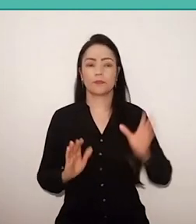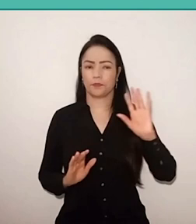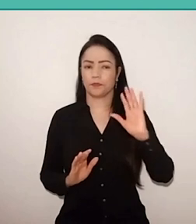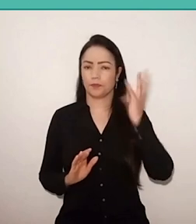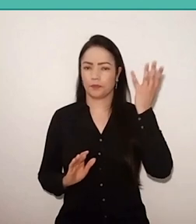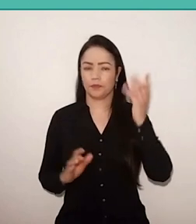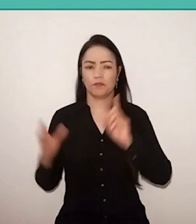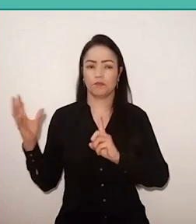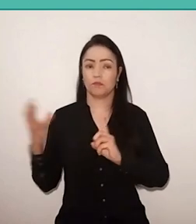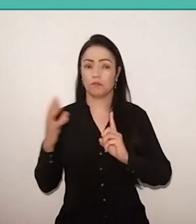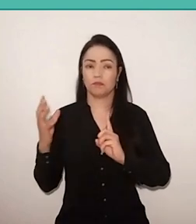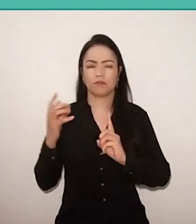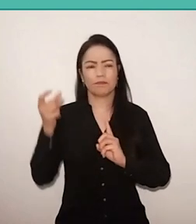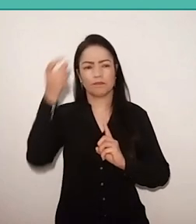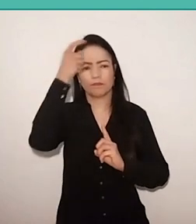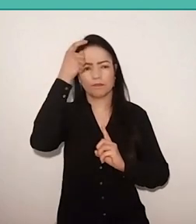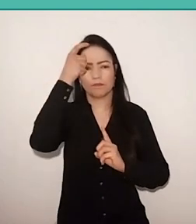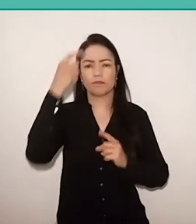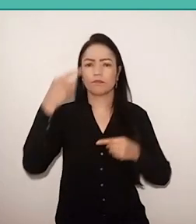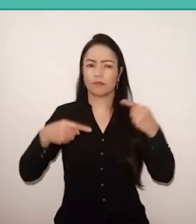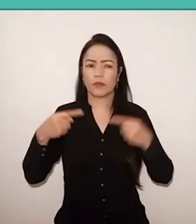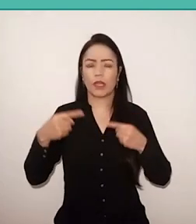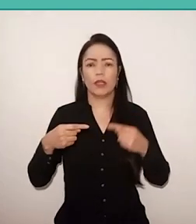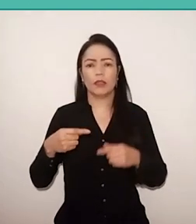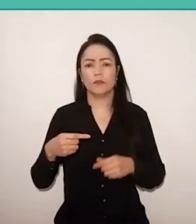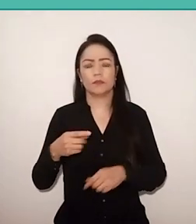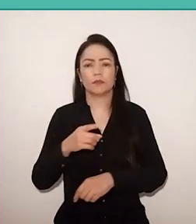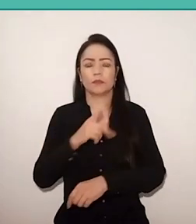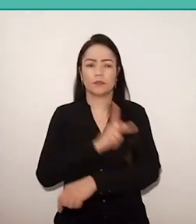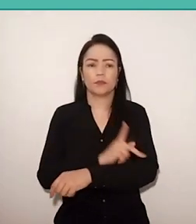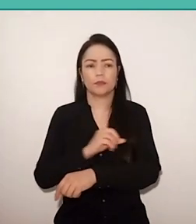the political-pedagogical conception from Paulo, who, in my point of view,